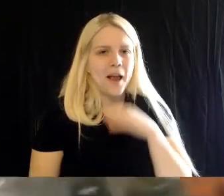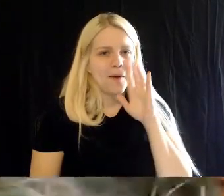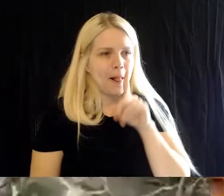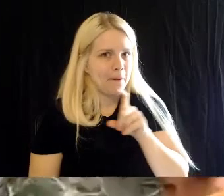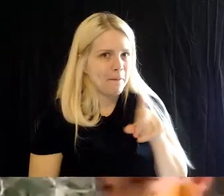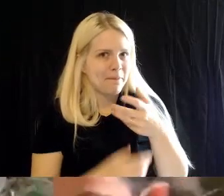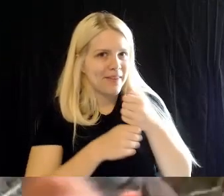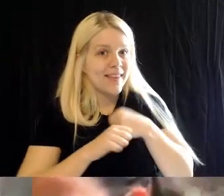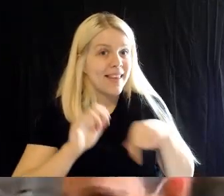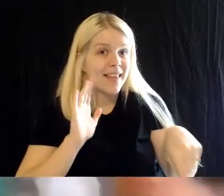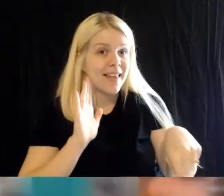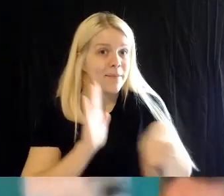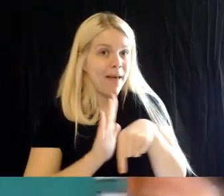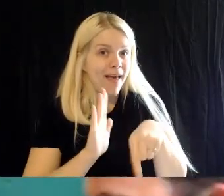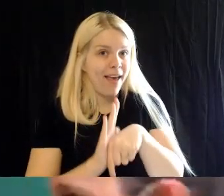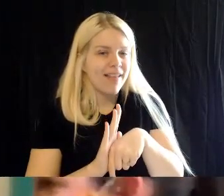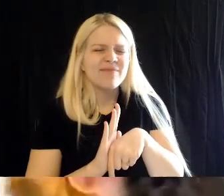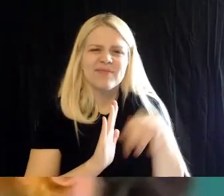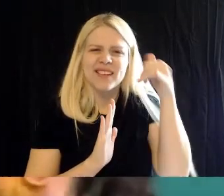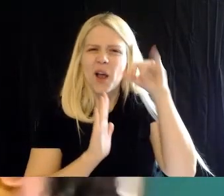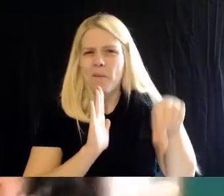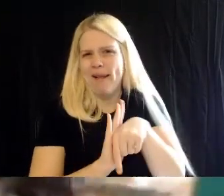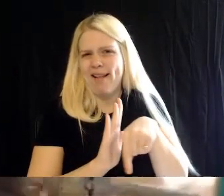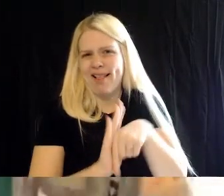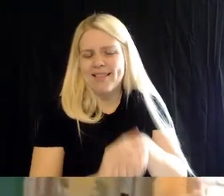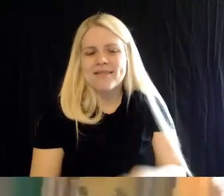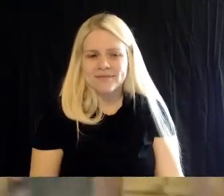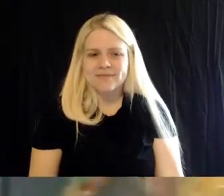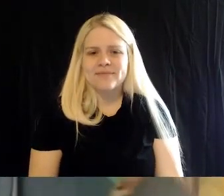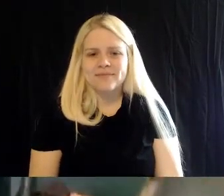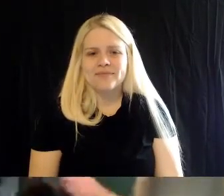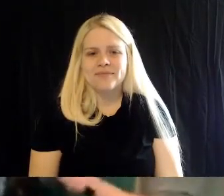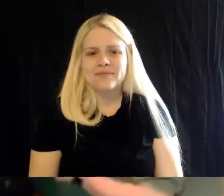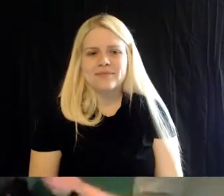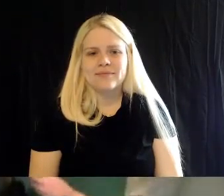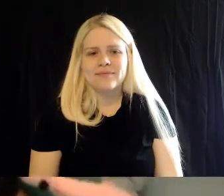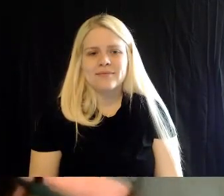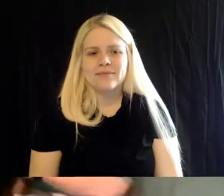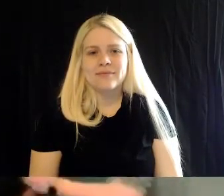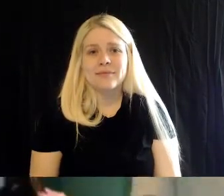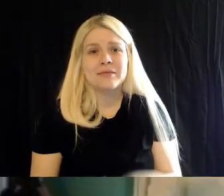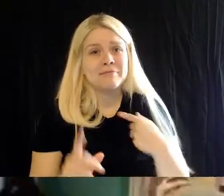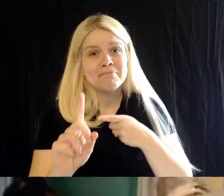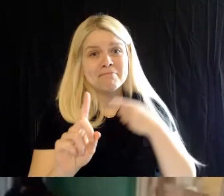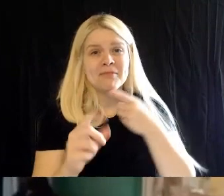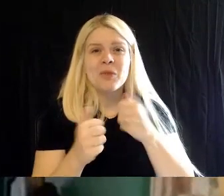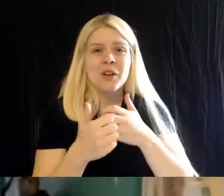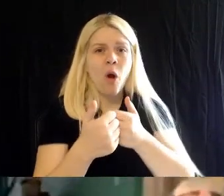Brad: Yeah, okay. Here we go. We're trying to maintain some social distance, here among us all as you can tell .